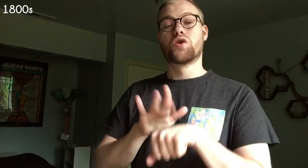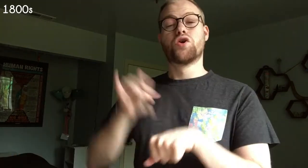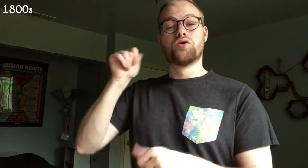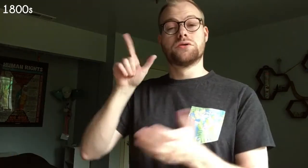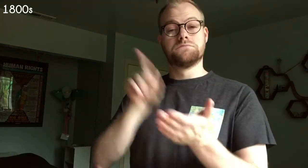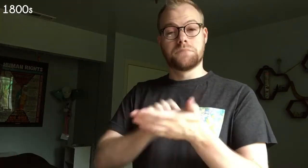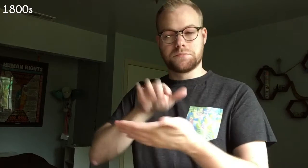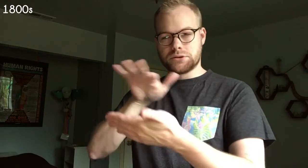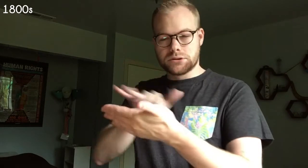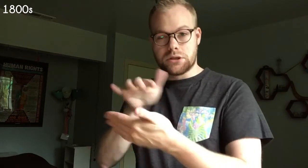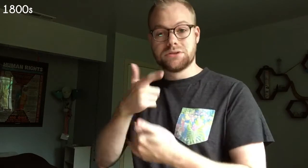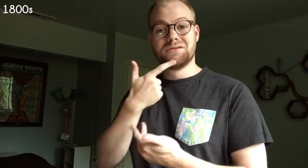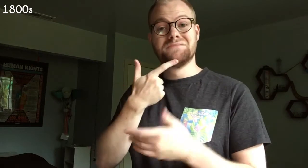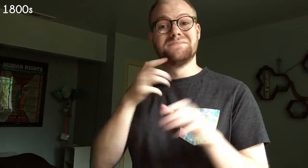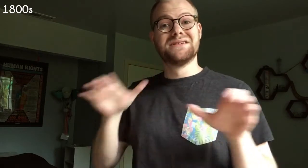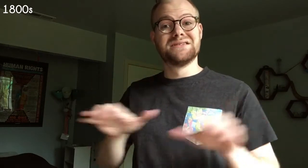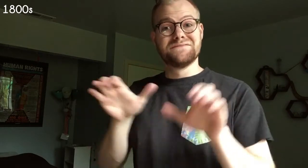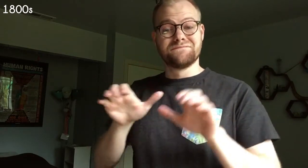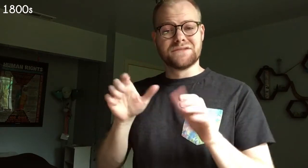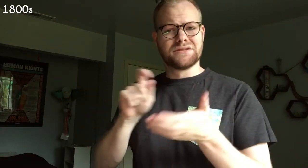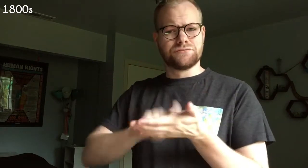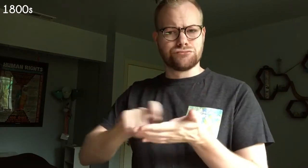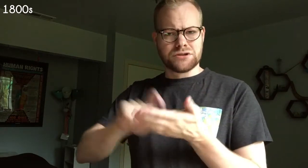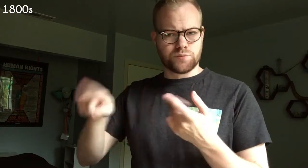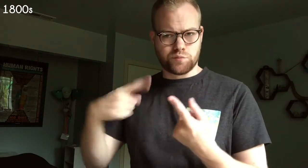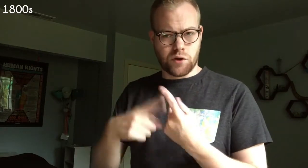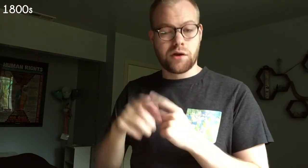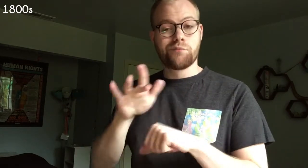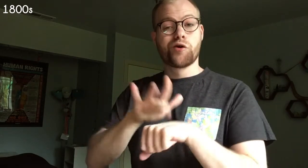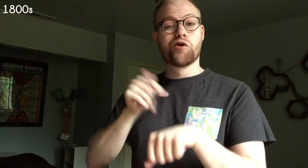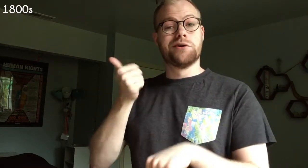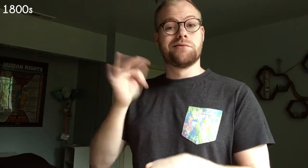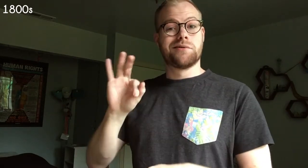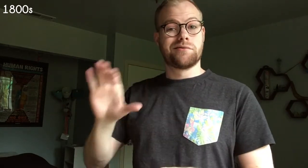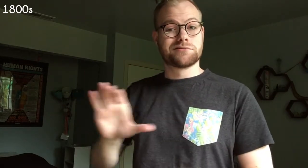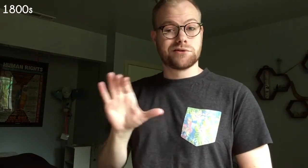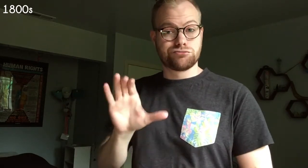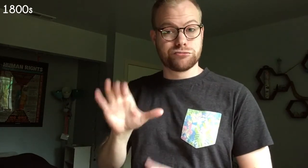1800s The earliest published studies of lesbian activity were written in the early 19th century.